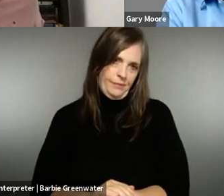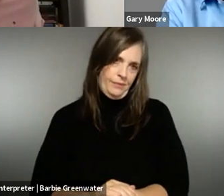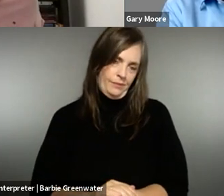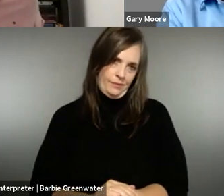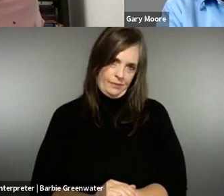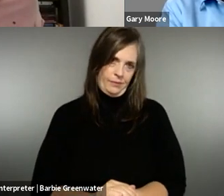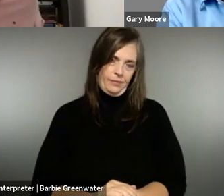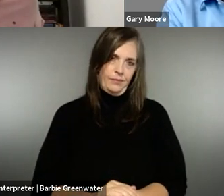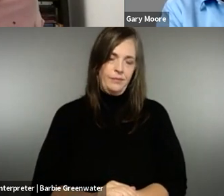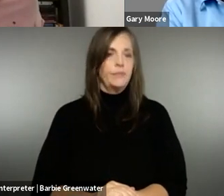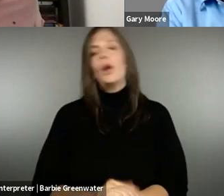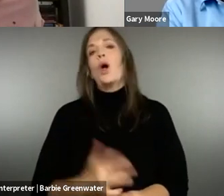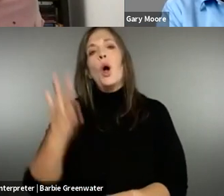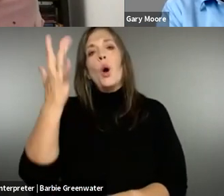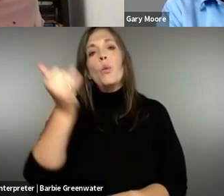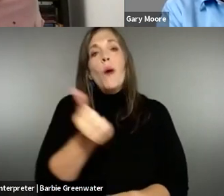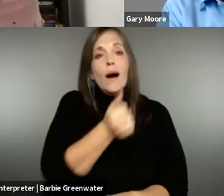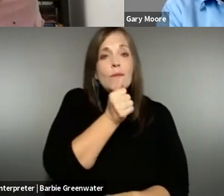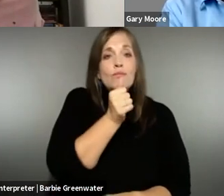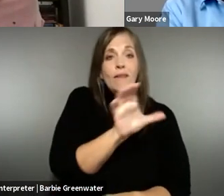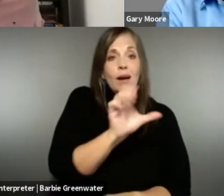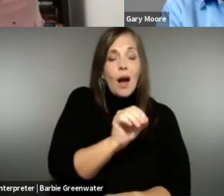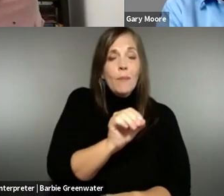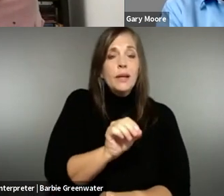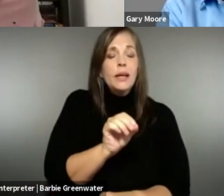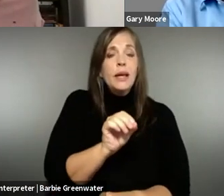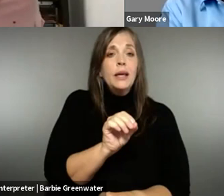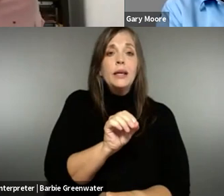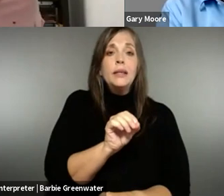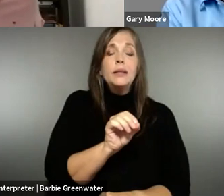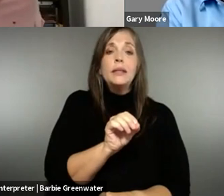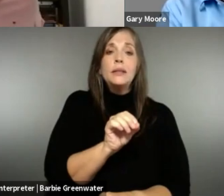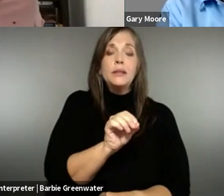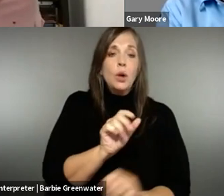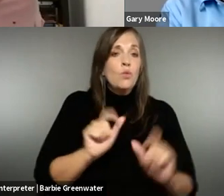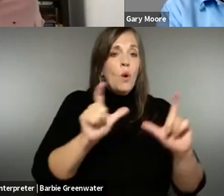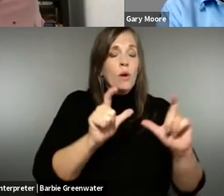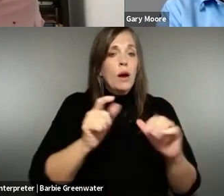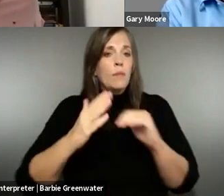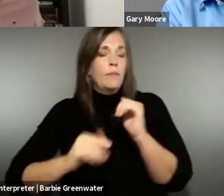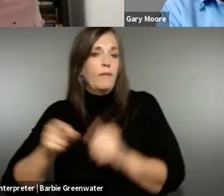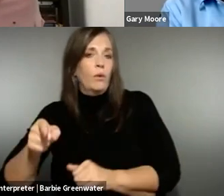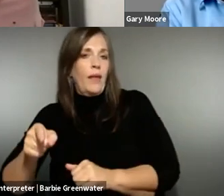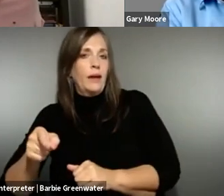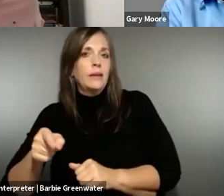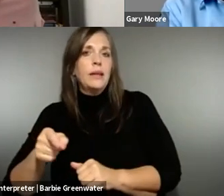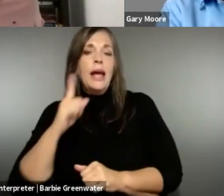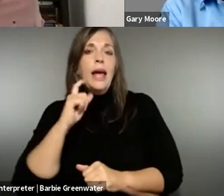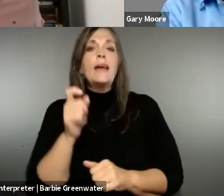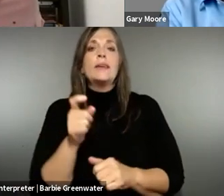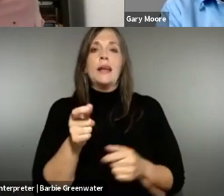. >> ALEJANDRO del RIO: I may have an idea why the private sector woke up quicker than the public sector for the